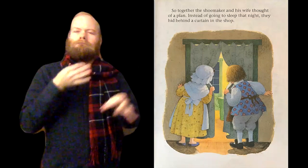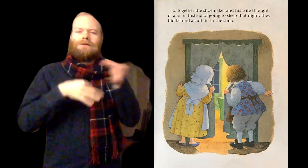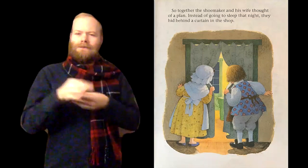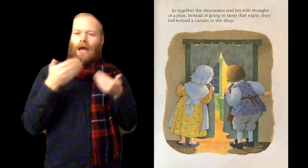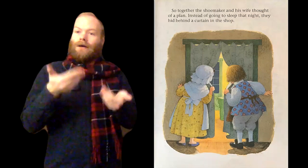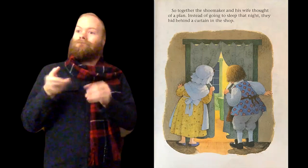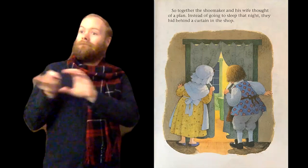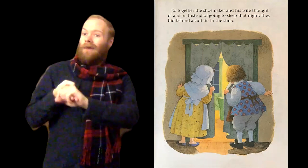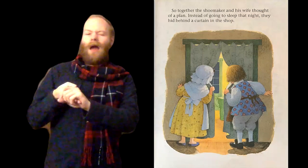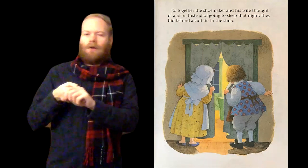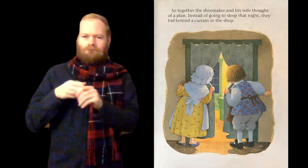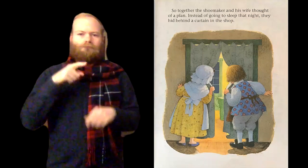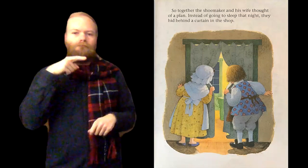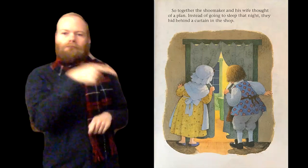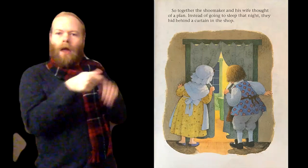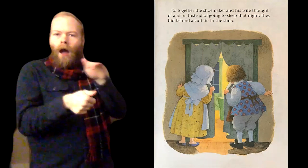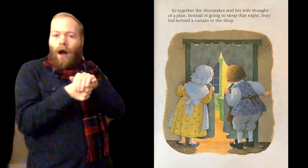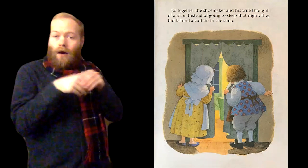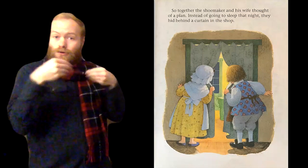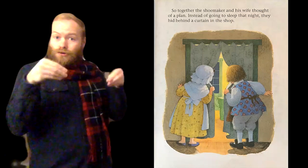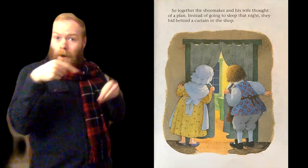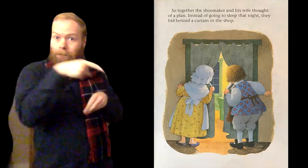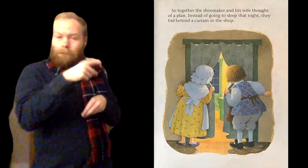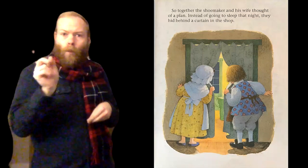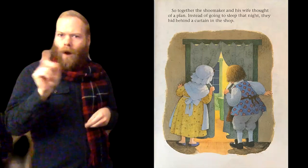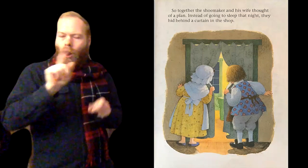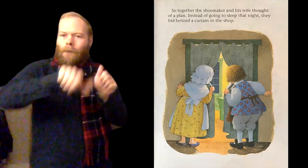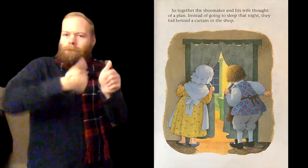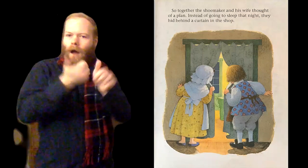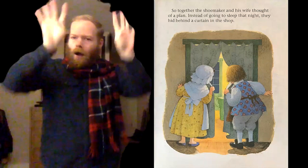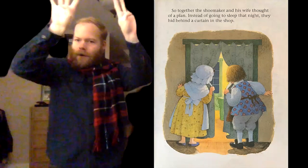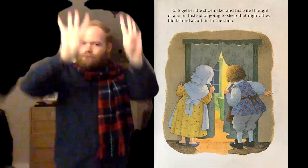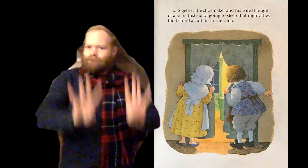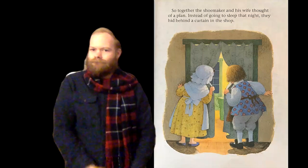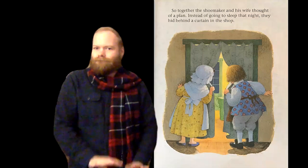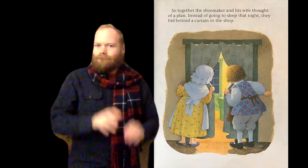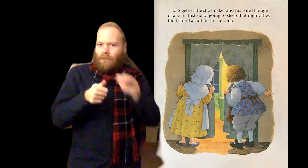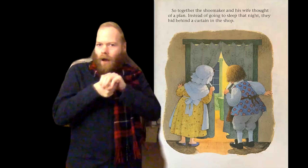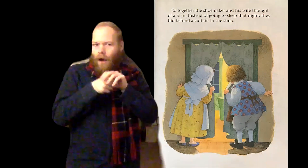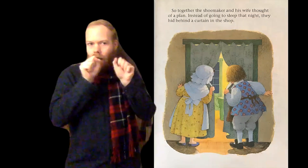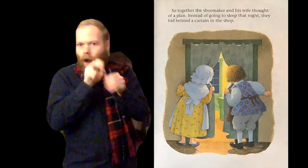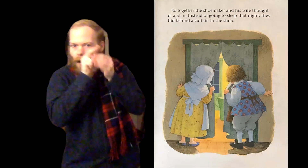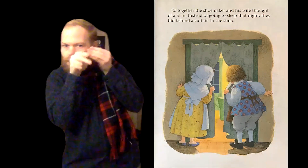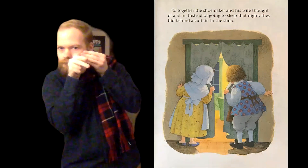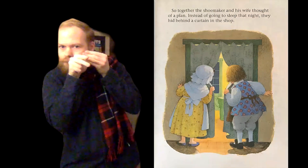Instead of going to sleep that night, they hid behind a curtain in the shop.